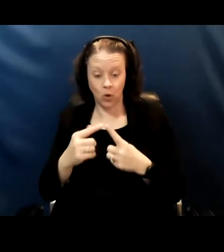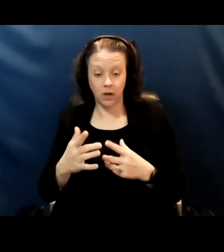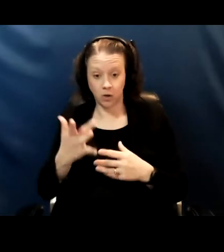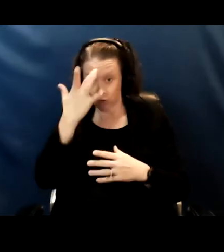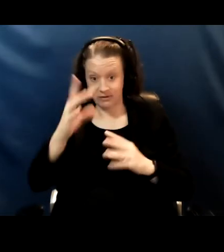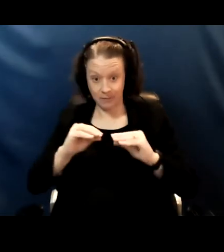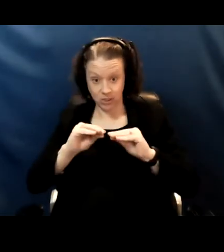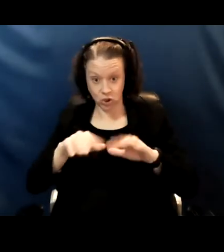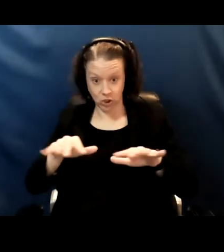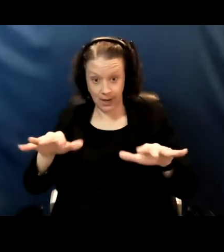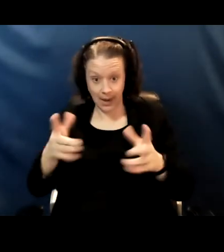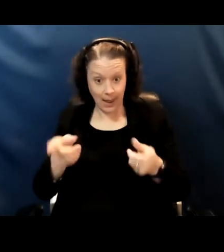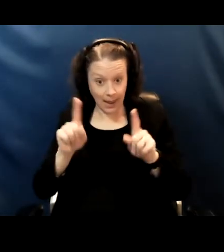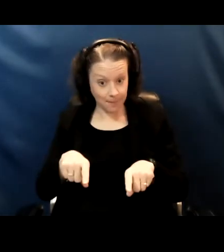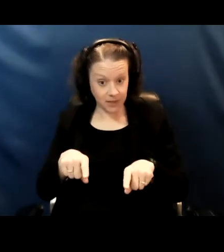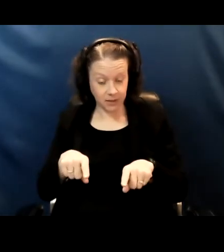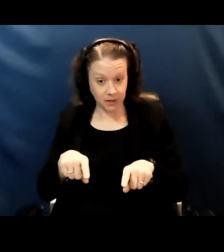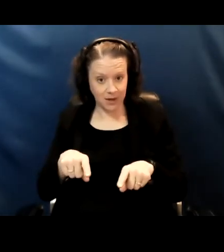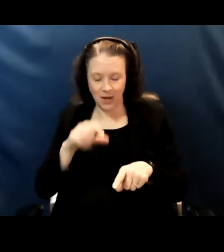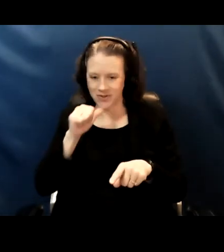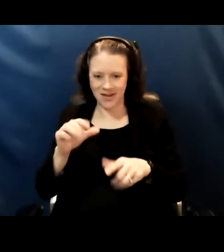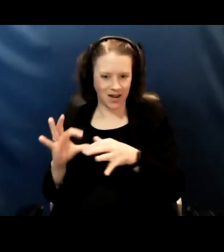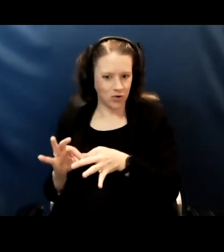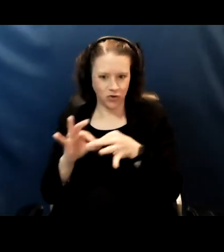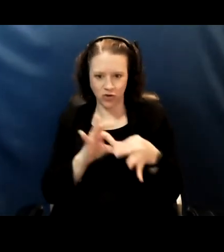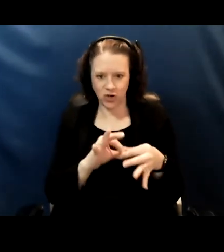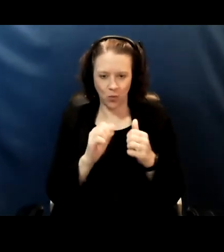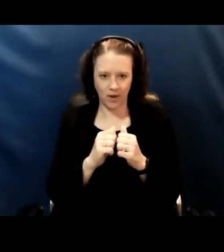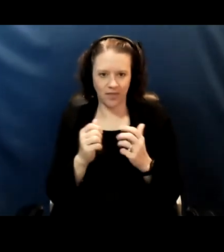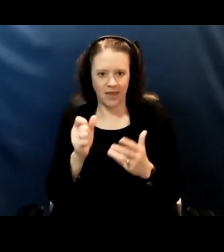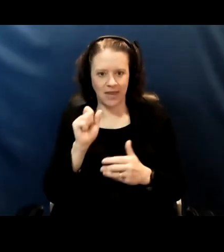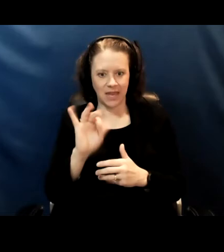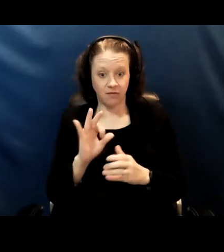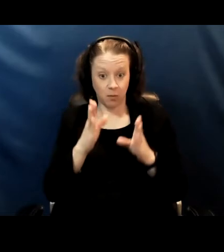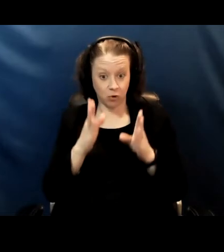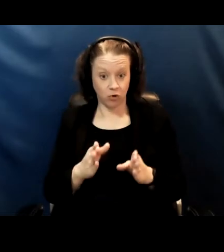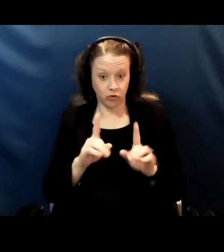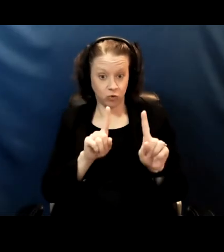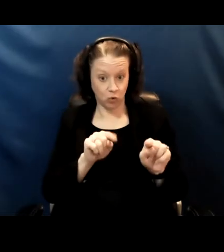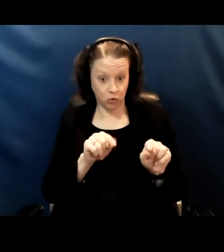it wasn't associated with whether someone was attending school or not.